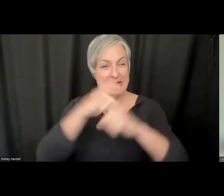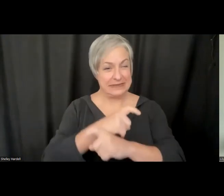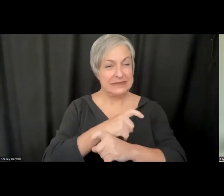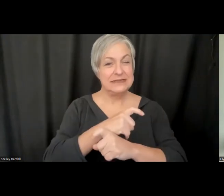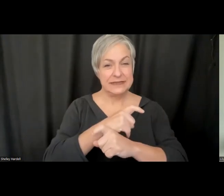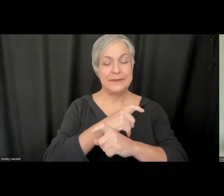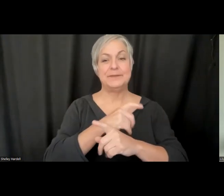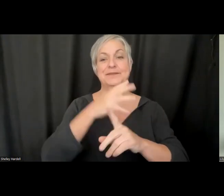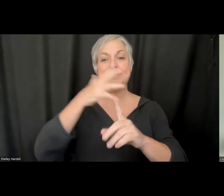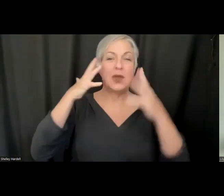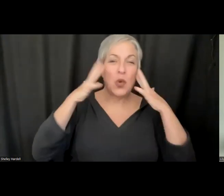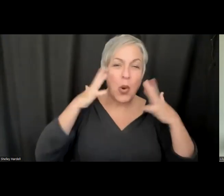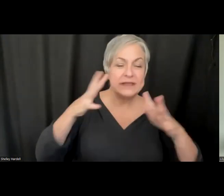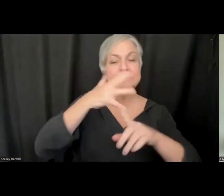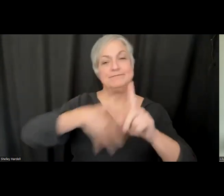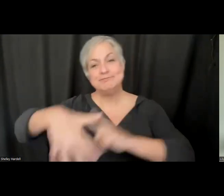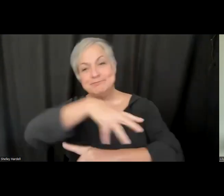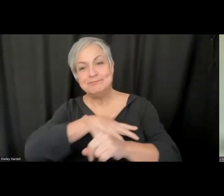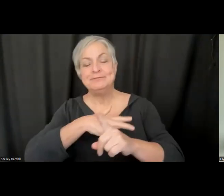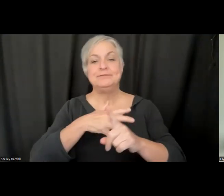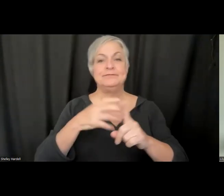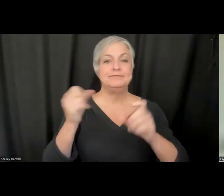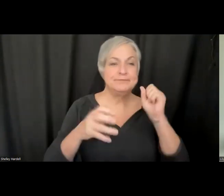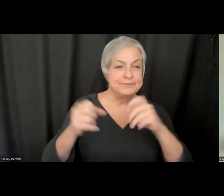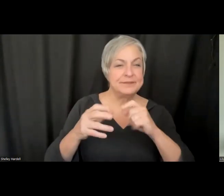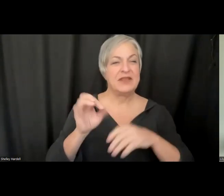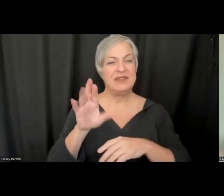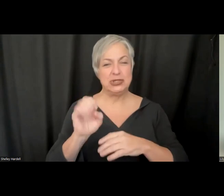thought I could talk a little bit about how captioning vendors